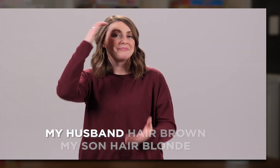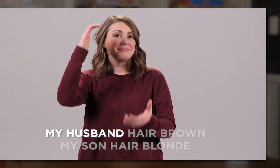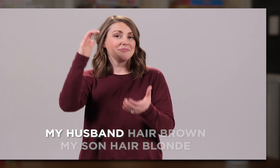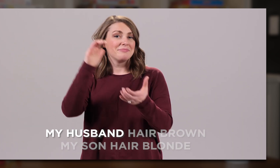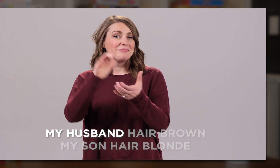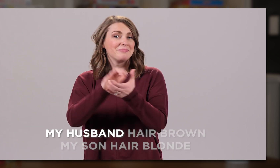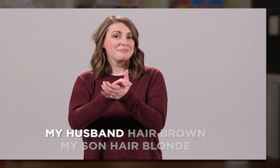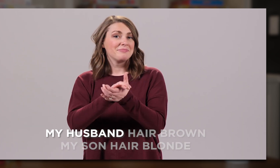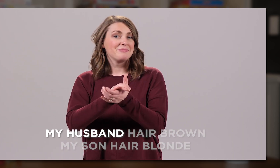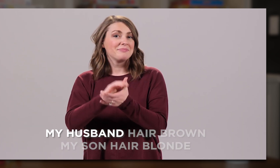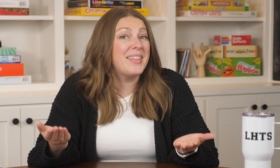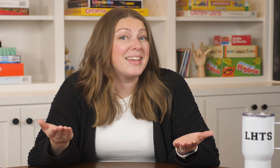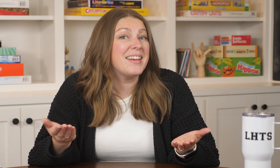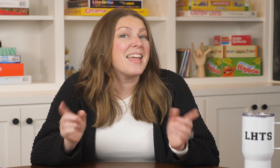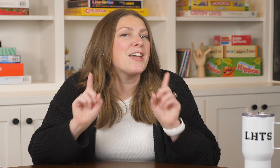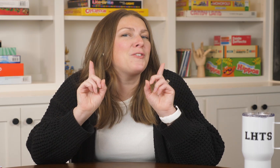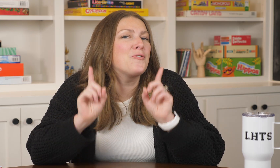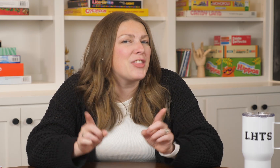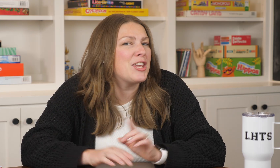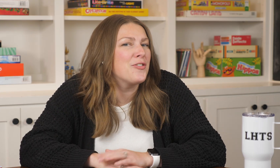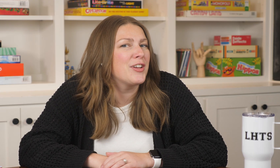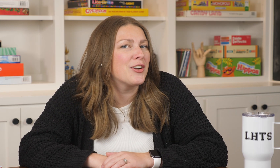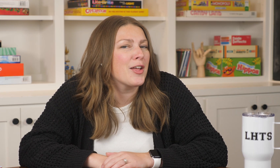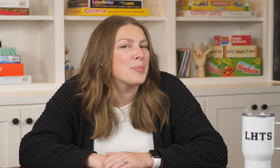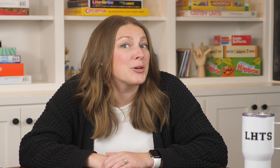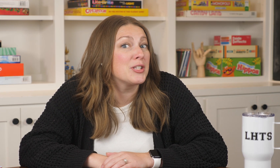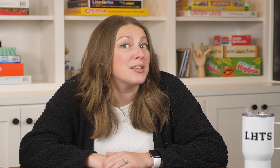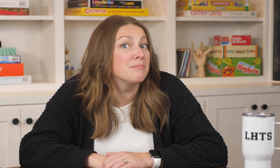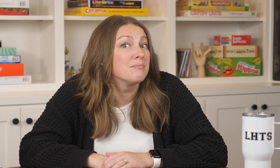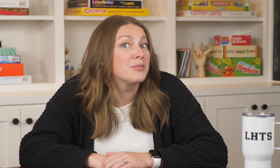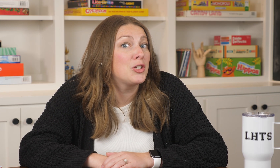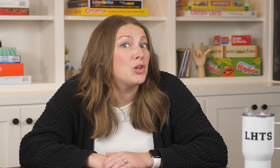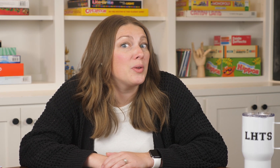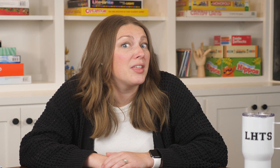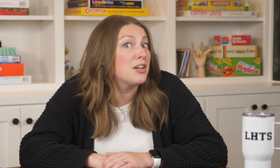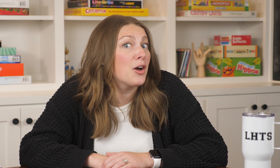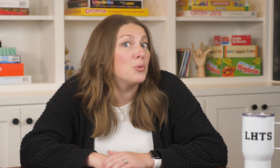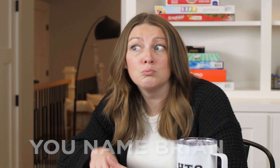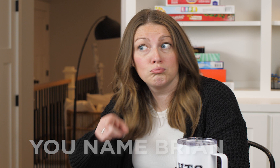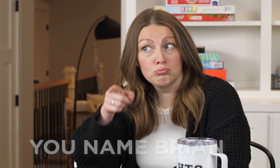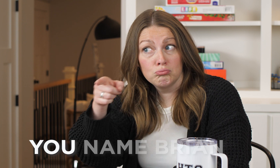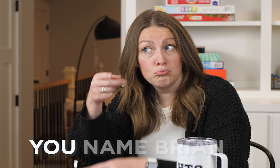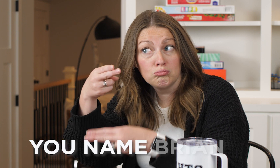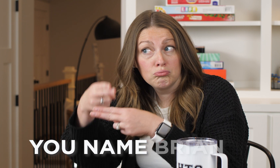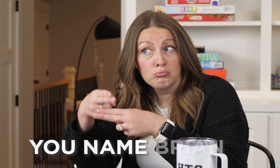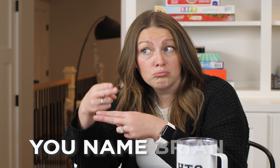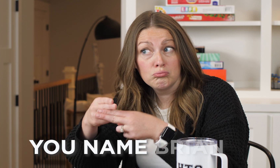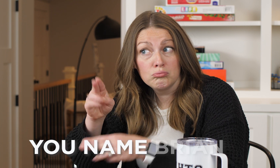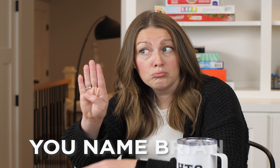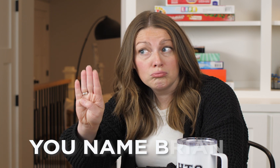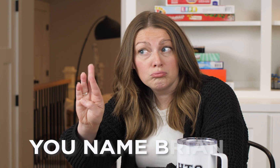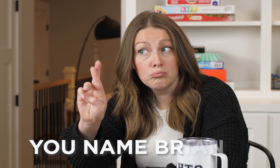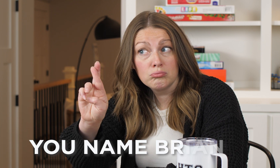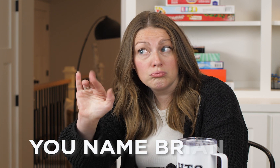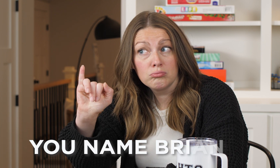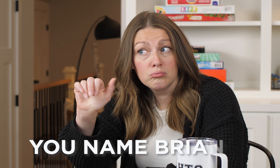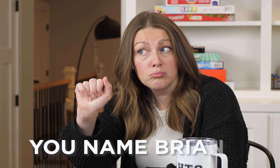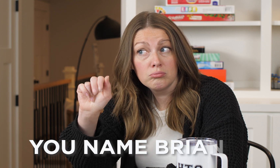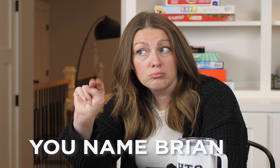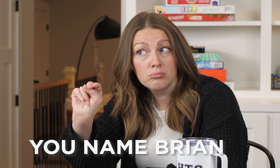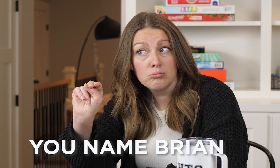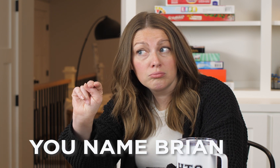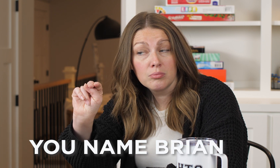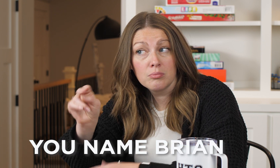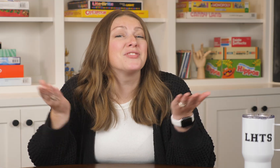in the description for you. Then if you think you figured out the person you would then go